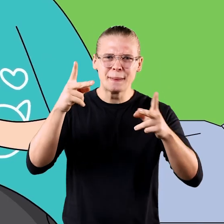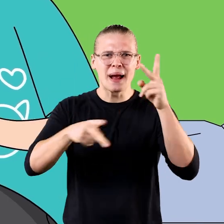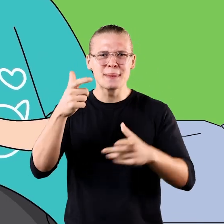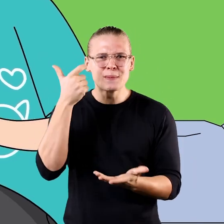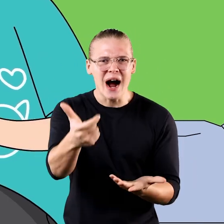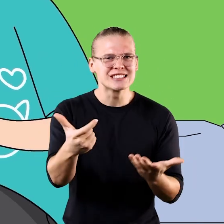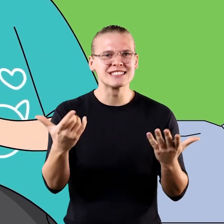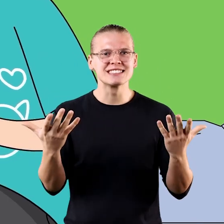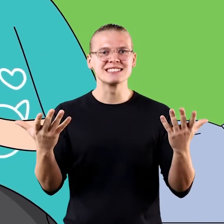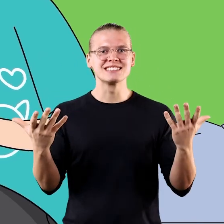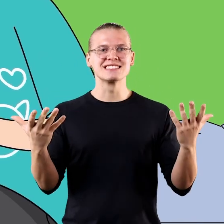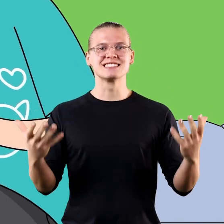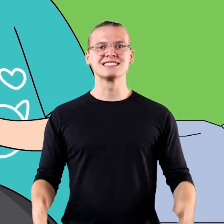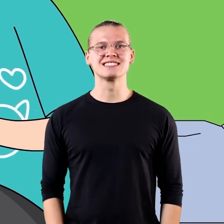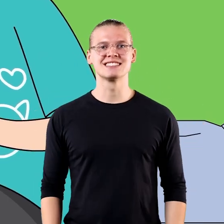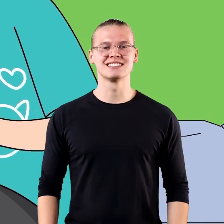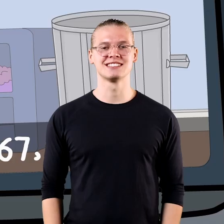Whoa. There are so many people watching this...